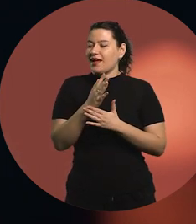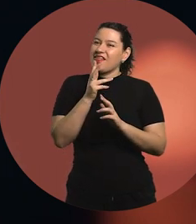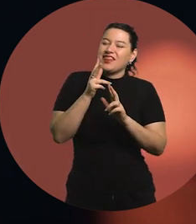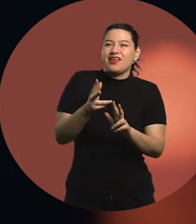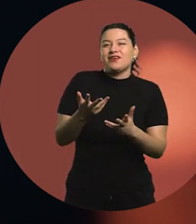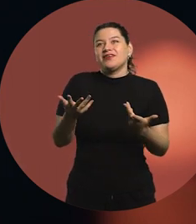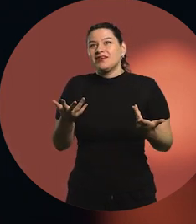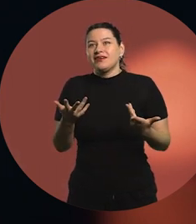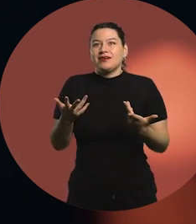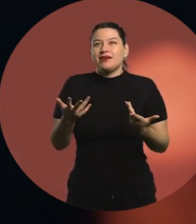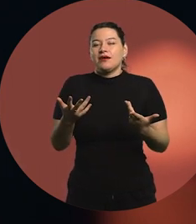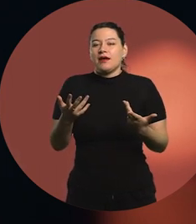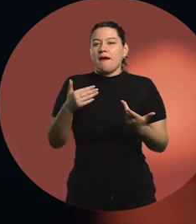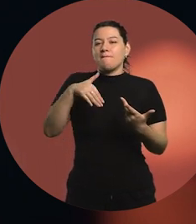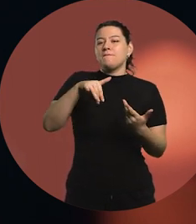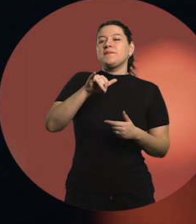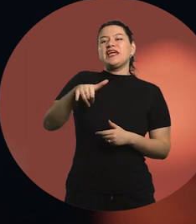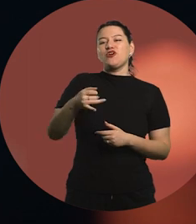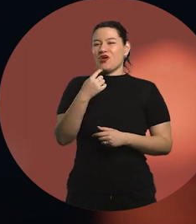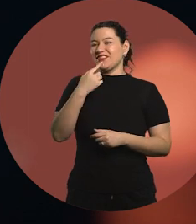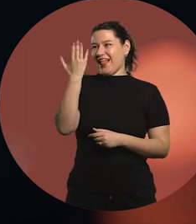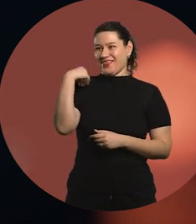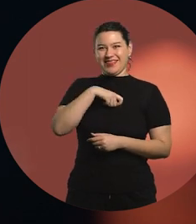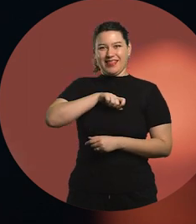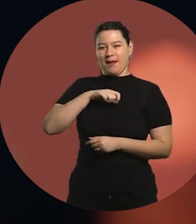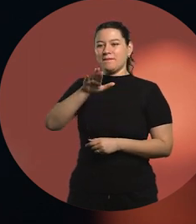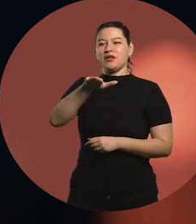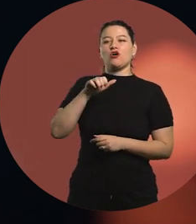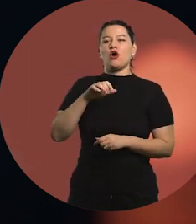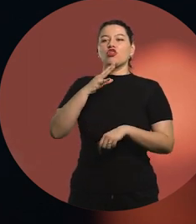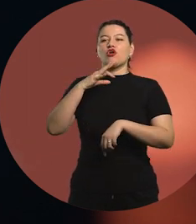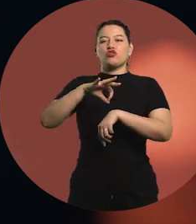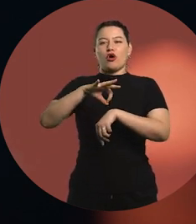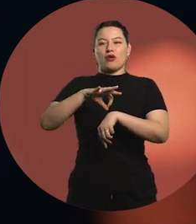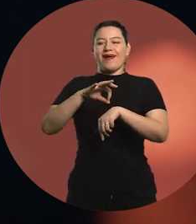"My son, the doctor", you know?